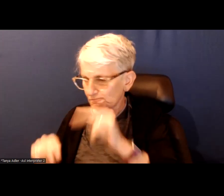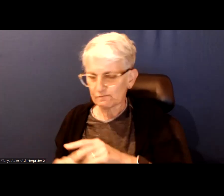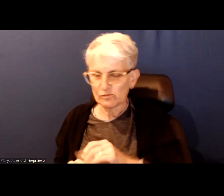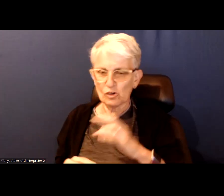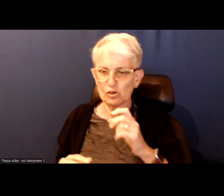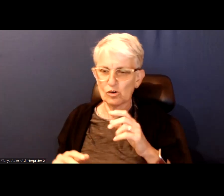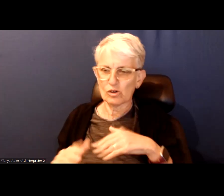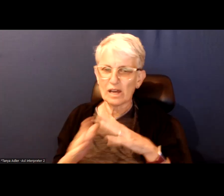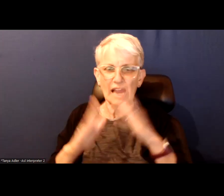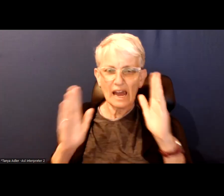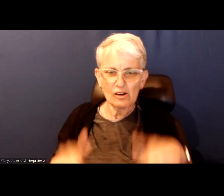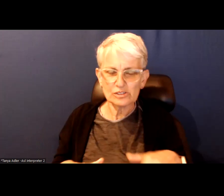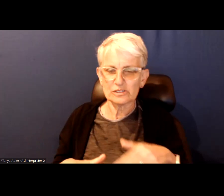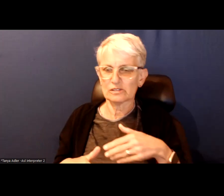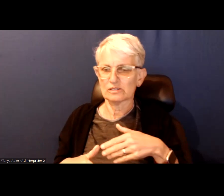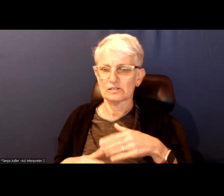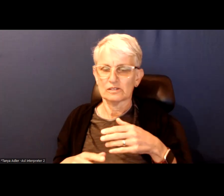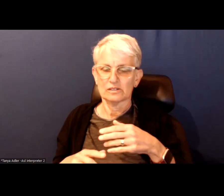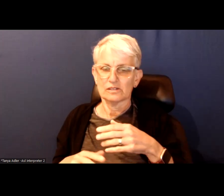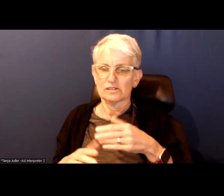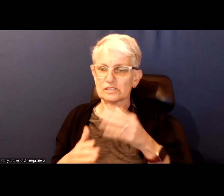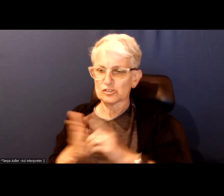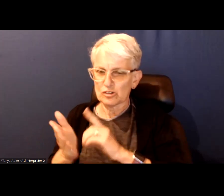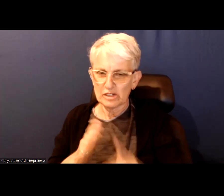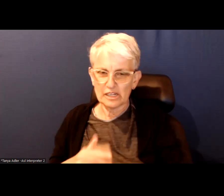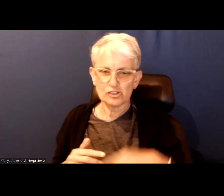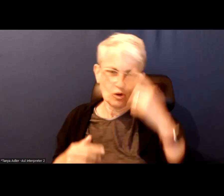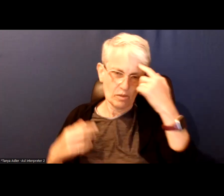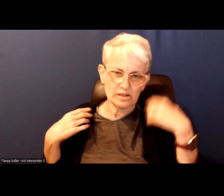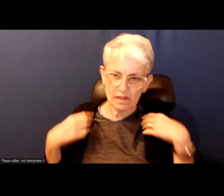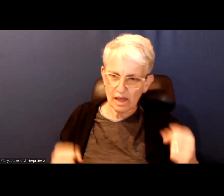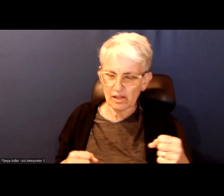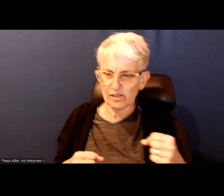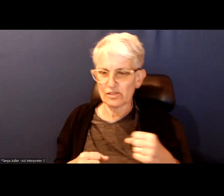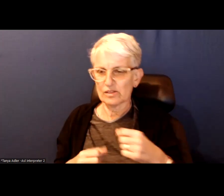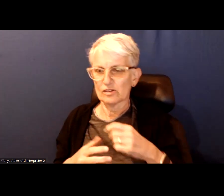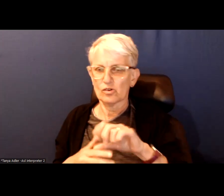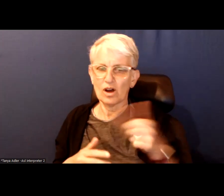and a housing market or people experiencing mental health or other crises like these are